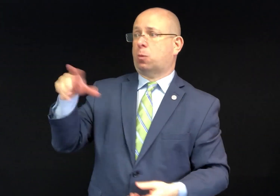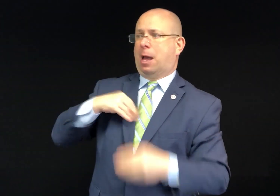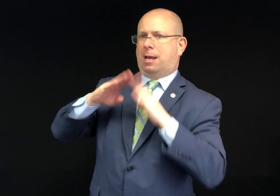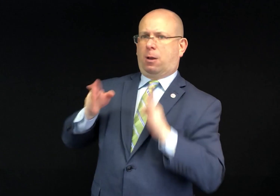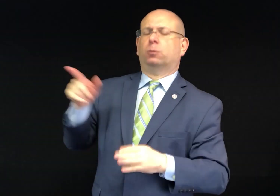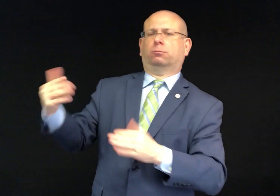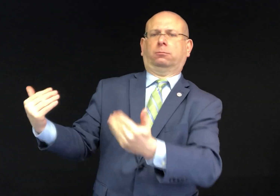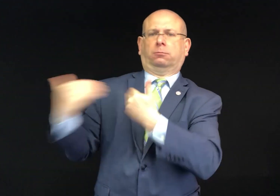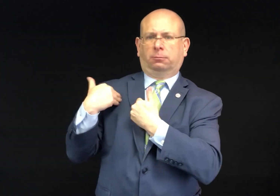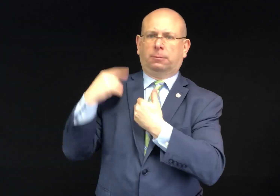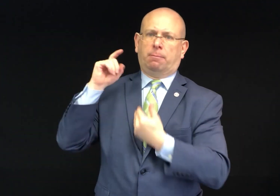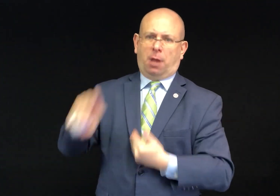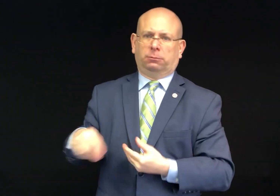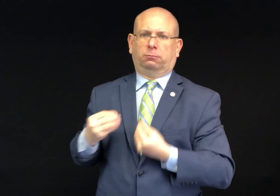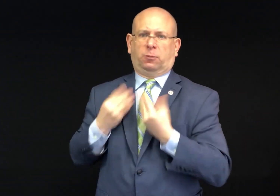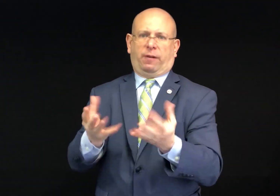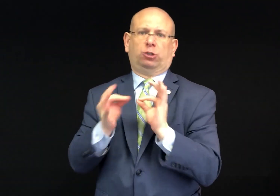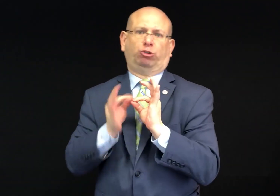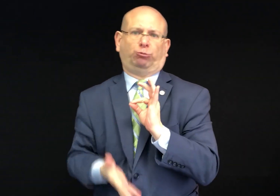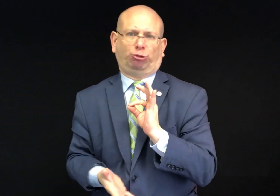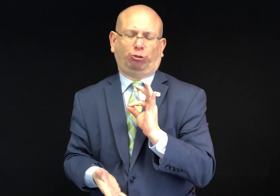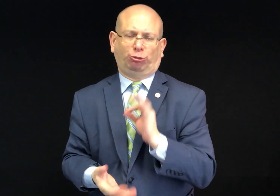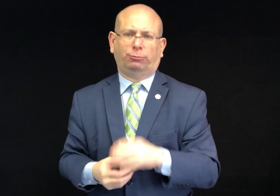Right now, the responsibility lies on the White House to provide ASL interpreters